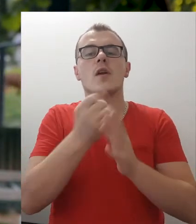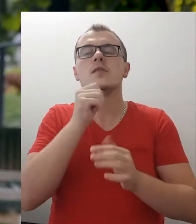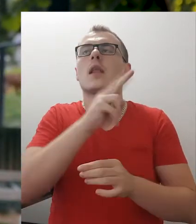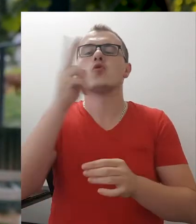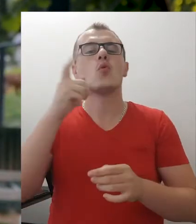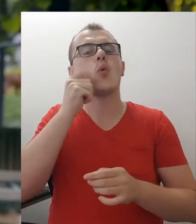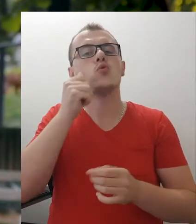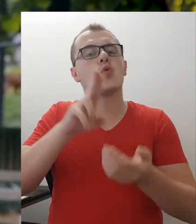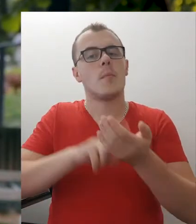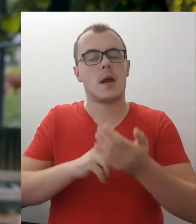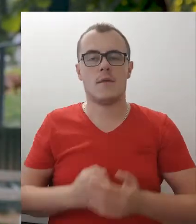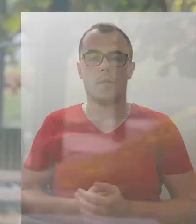or any other human right.